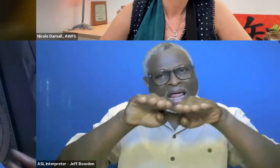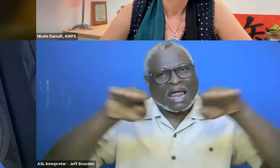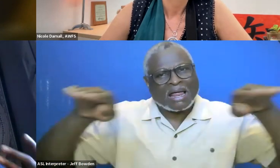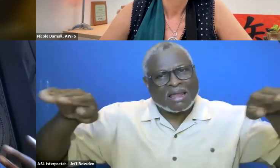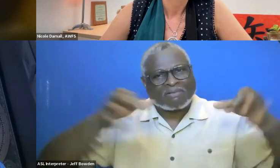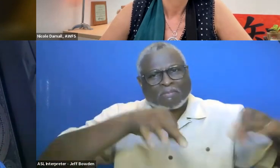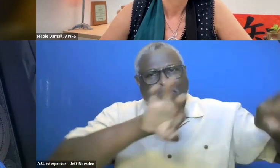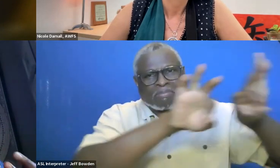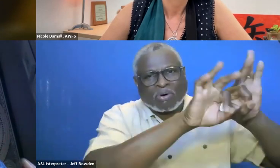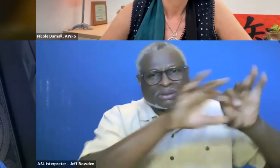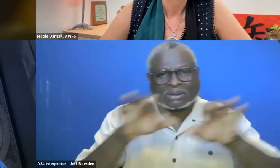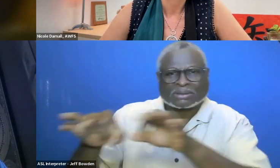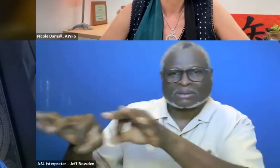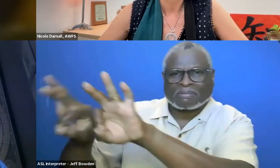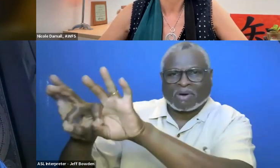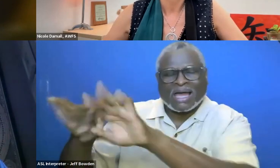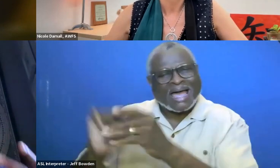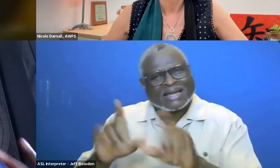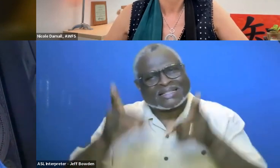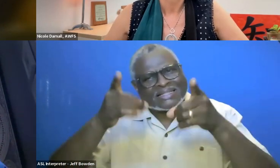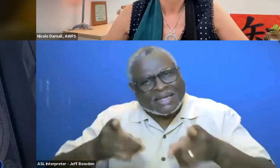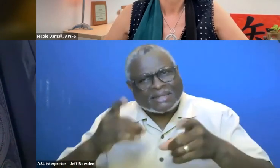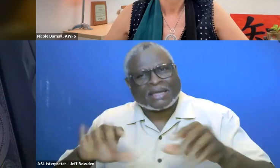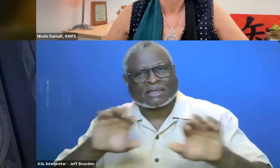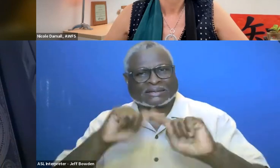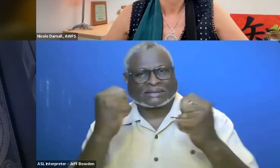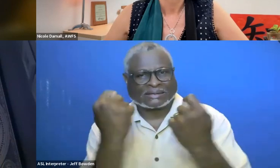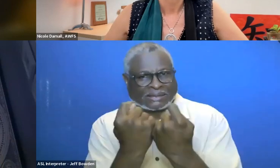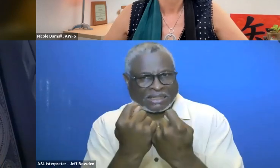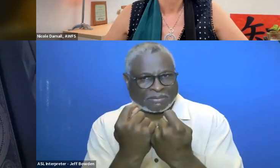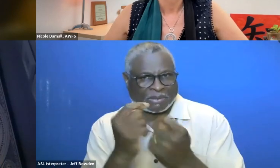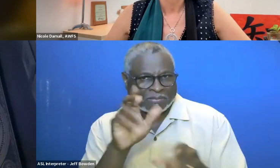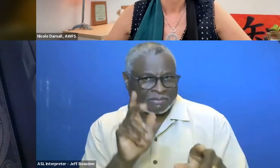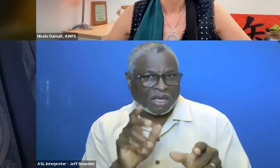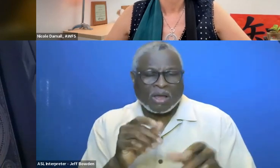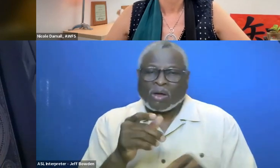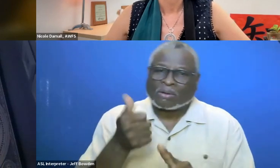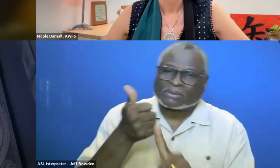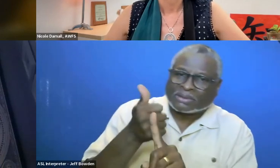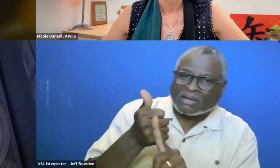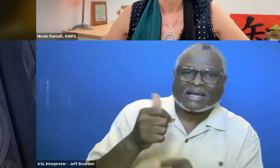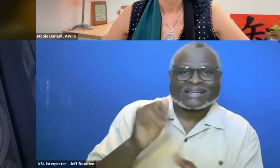Have a dedicated team of folks who, that is what they do.